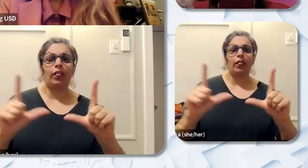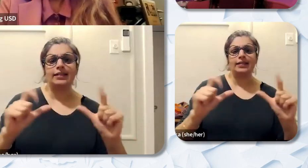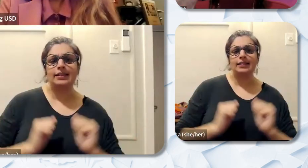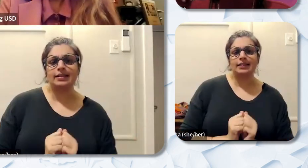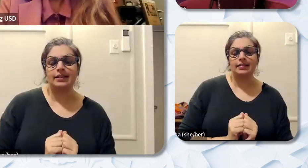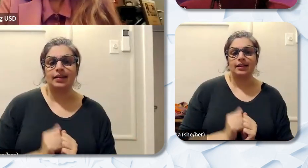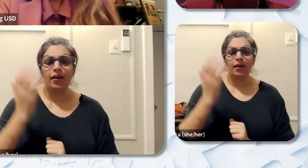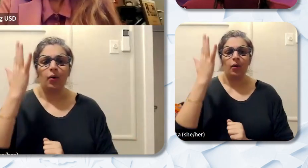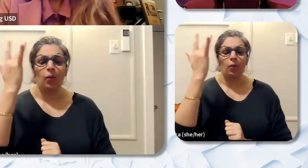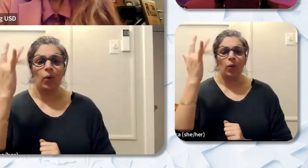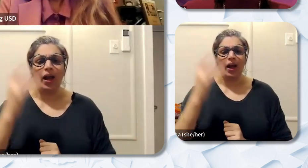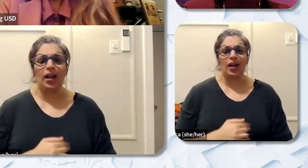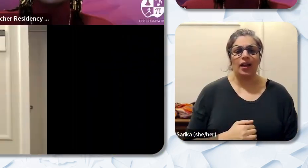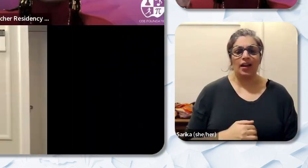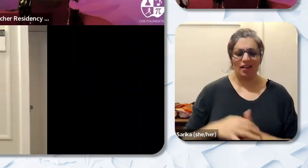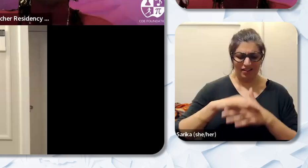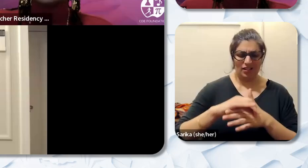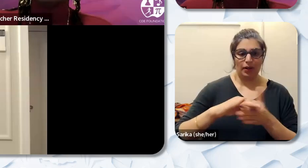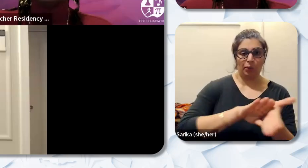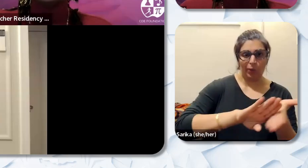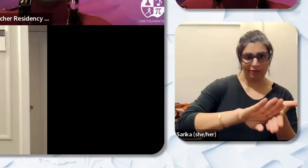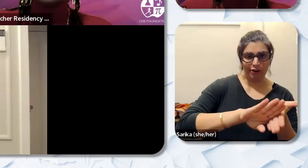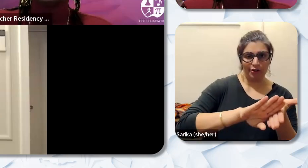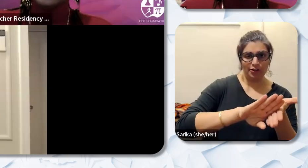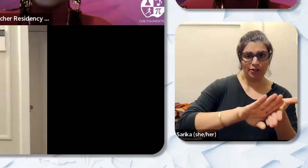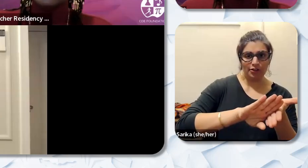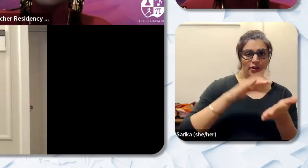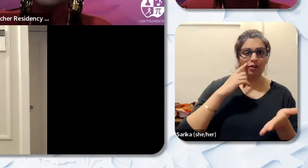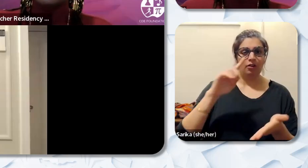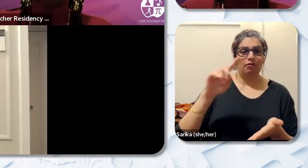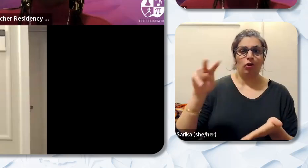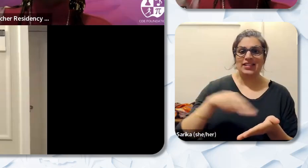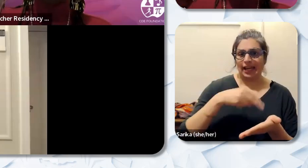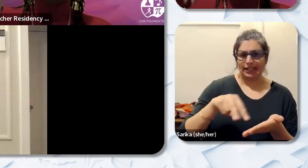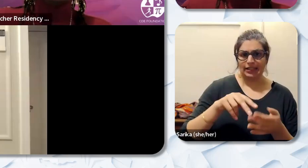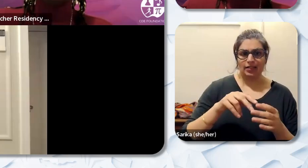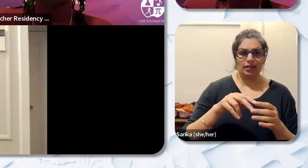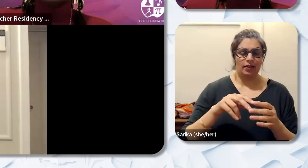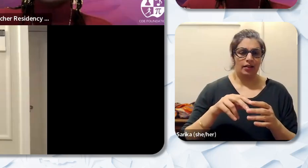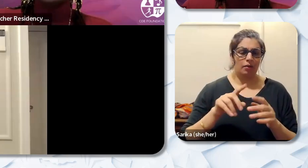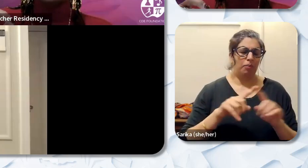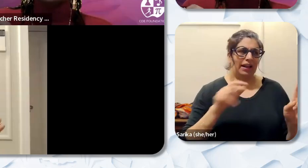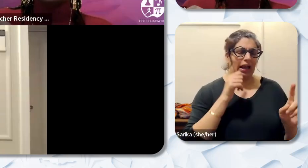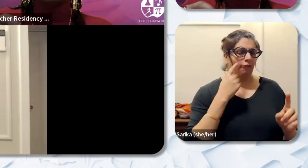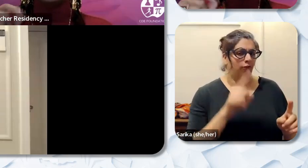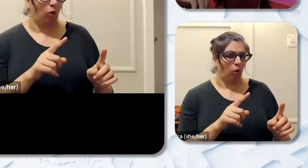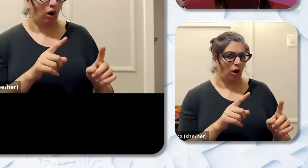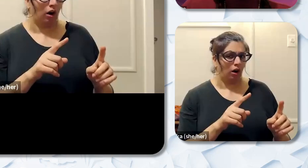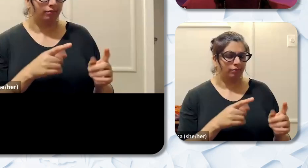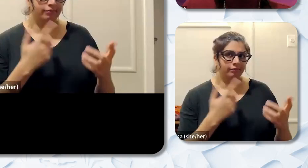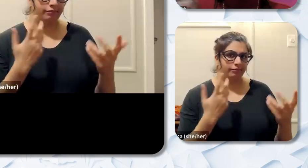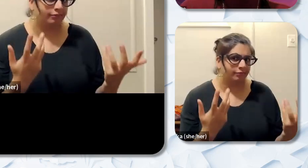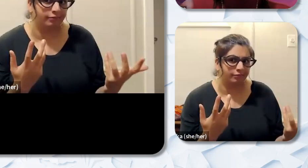we have subject matter waivers that waive areas like dance and not you know and where areas like